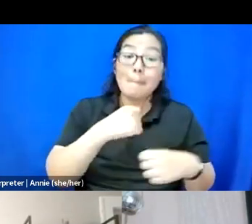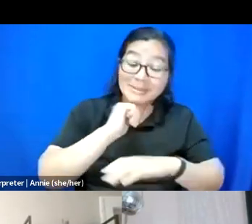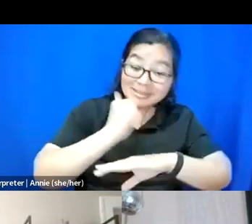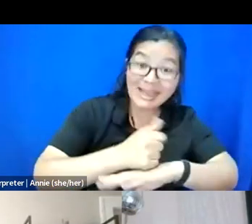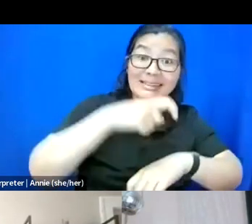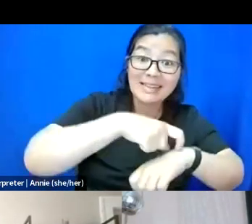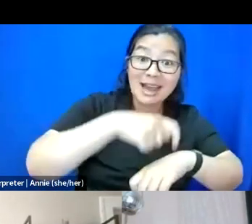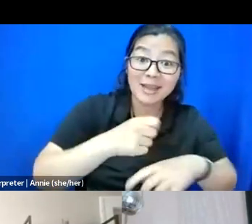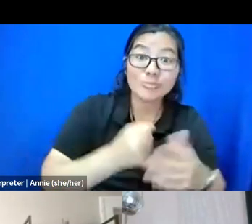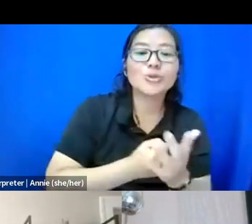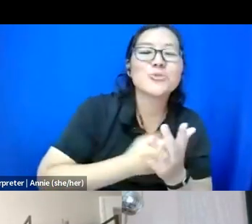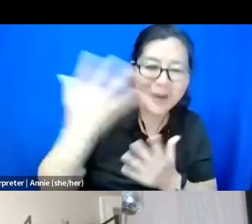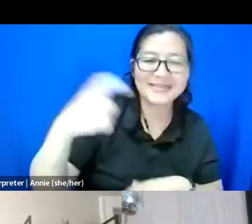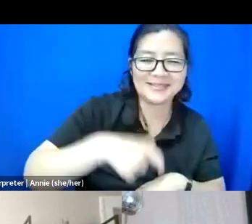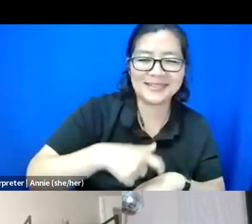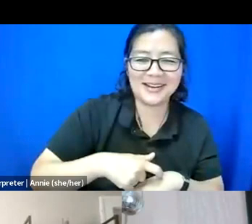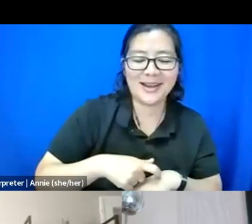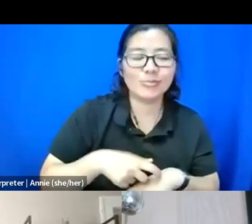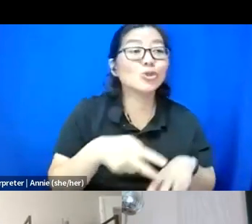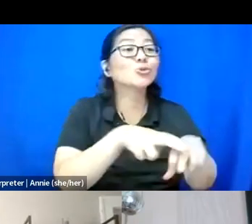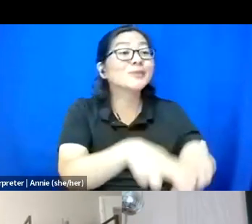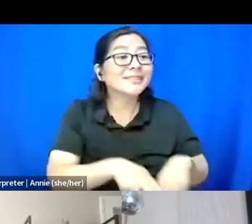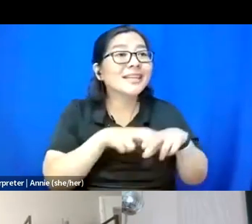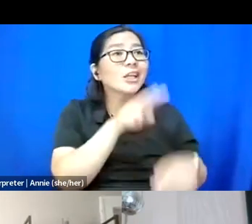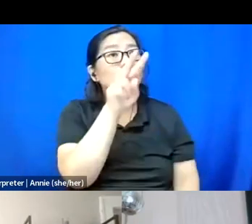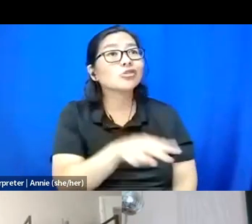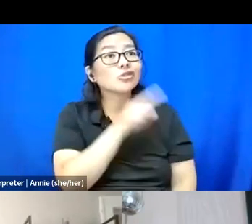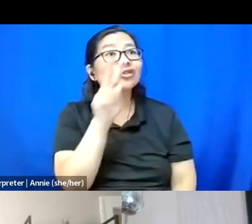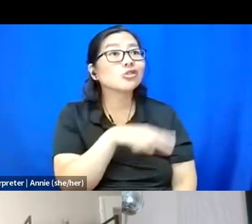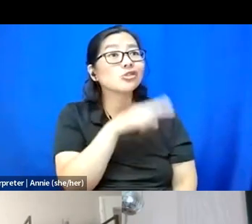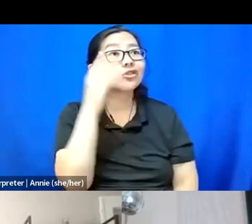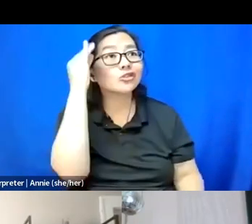Like just sit and stare into space for hours on end, because you will be surprised.